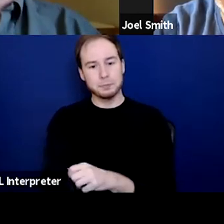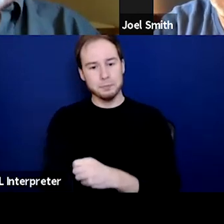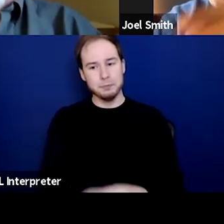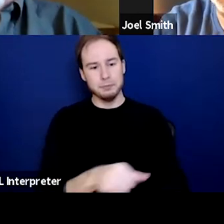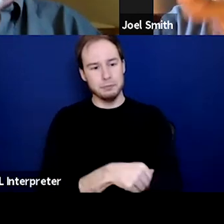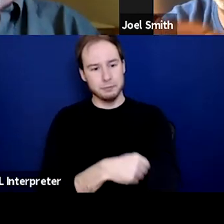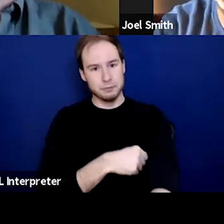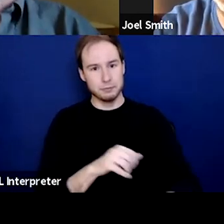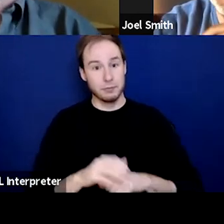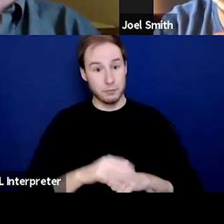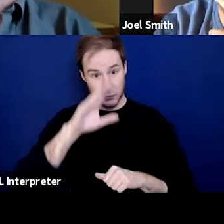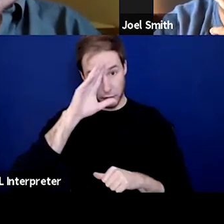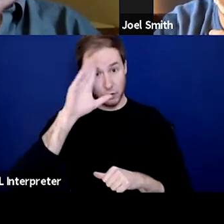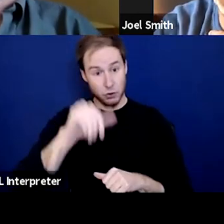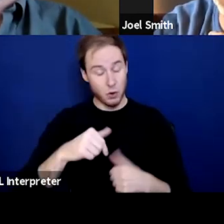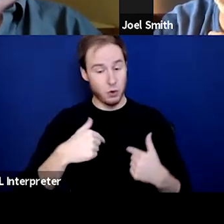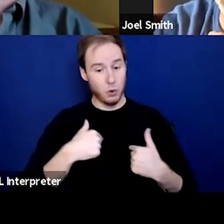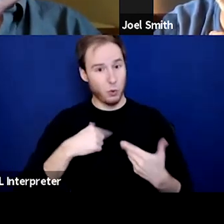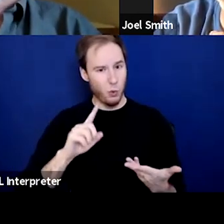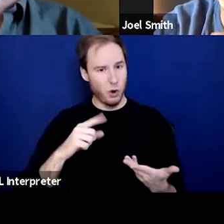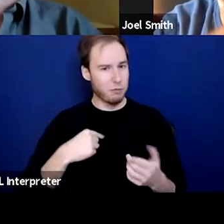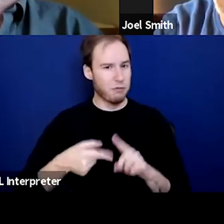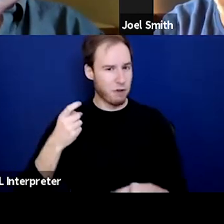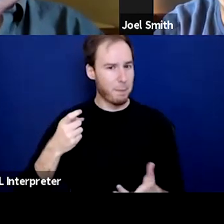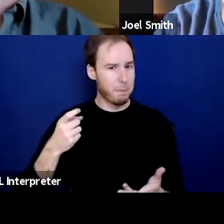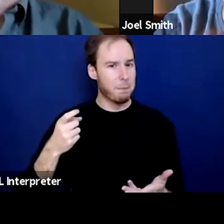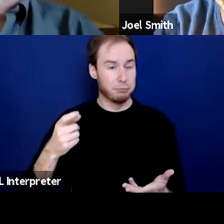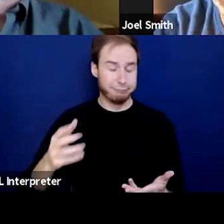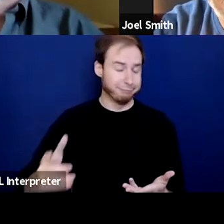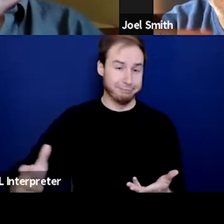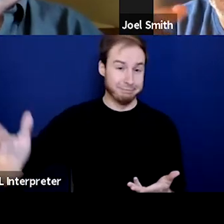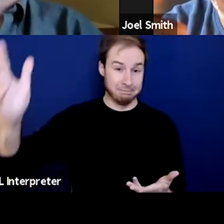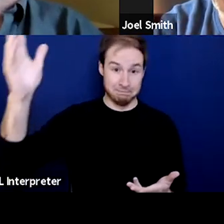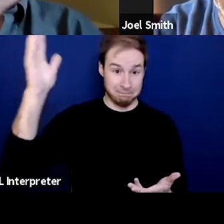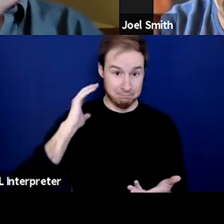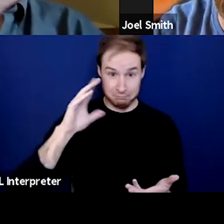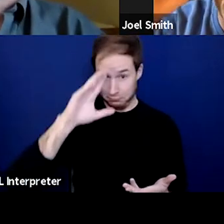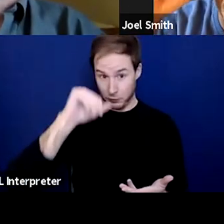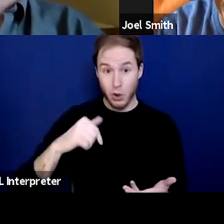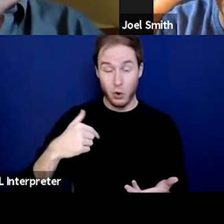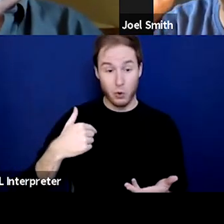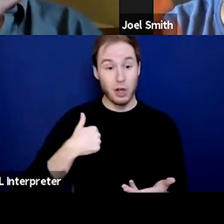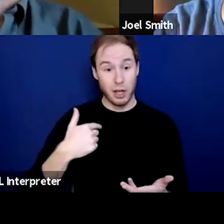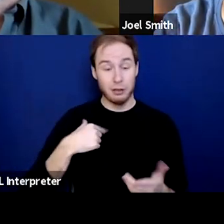And I know you know where I come from. I mean, from way back when, because I came out of the recovery community,